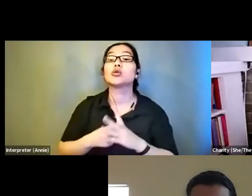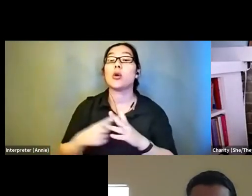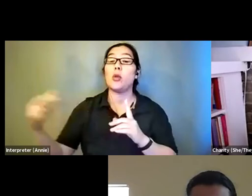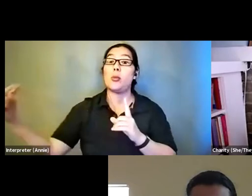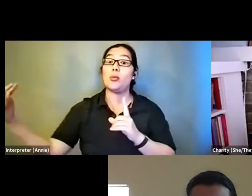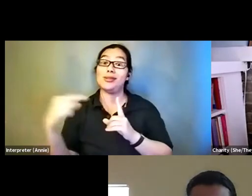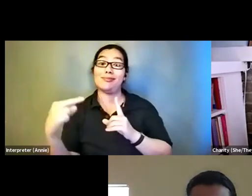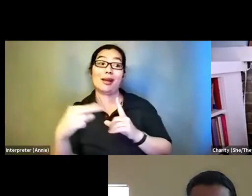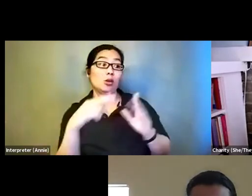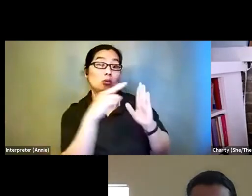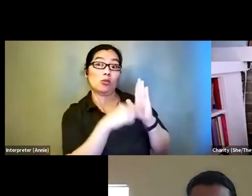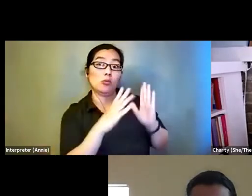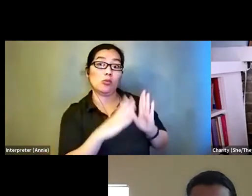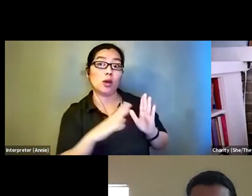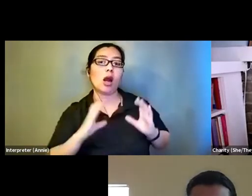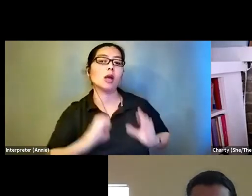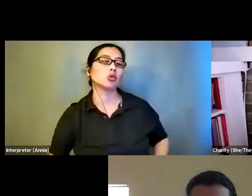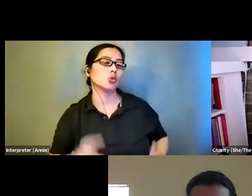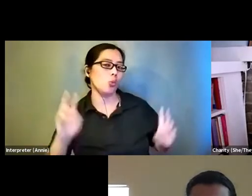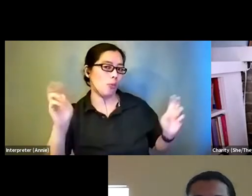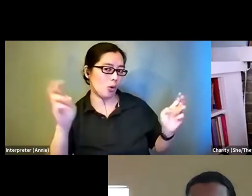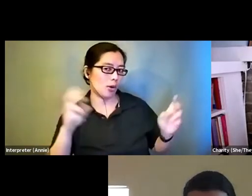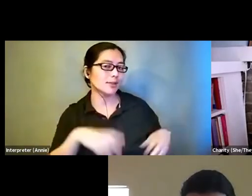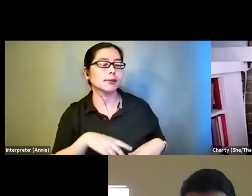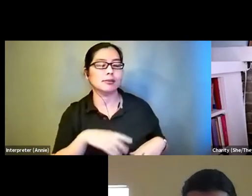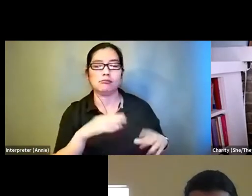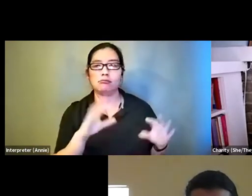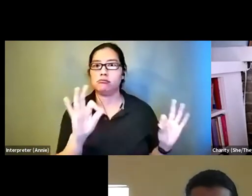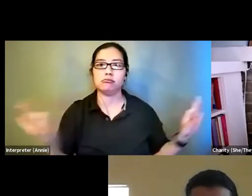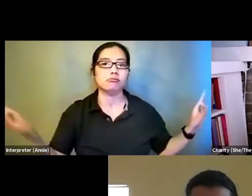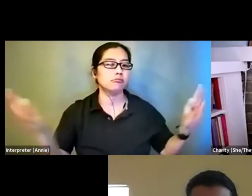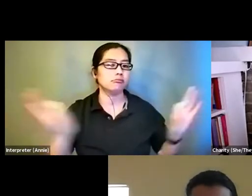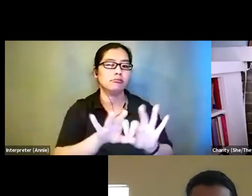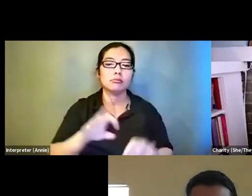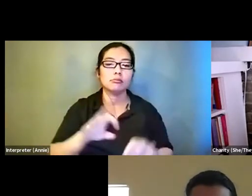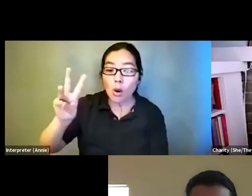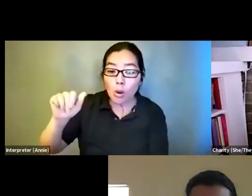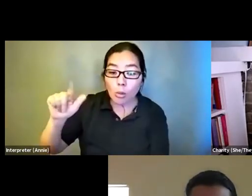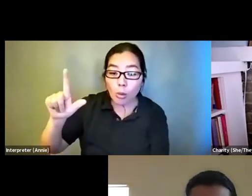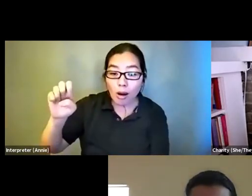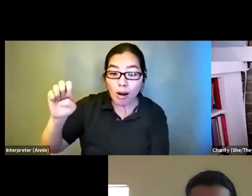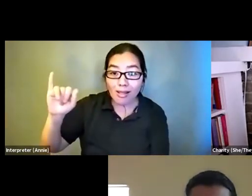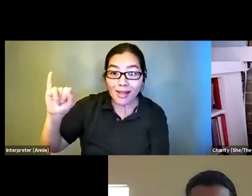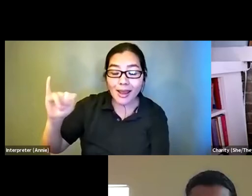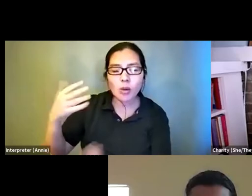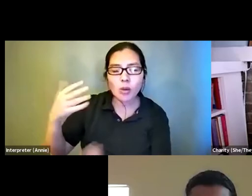is essential. Walei, I know you can approach this conversation from different angles, but